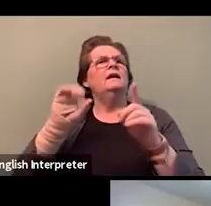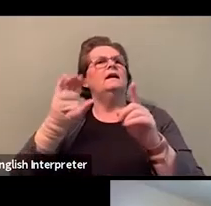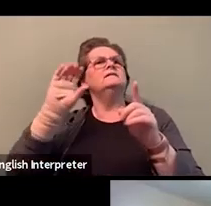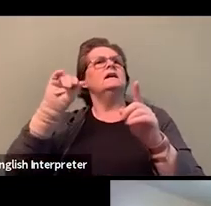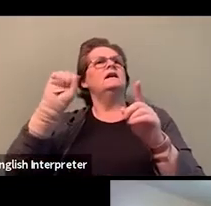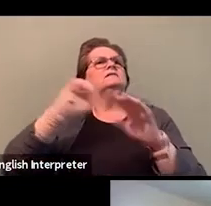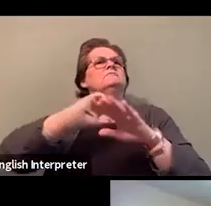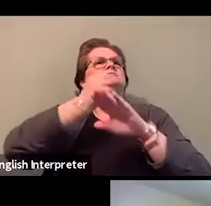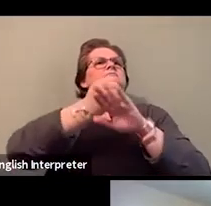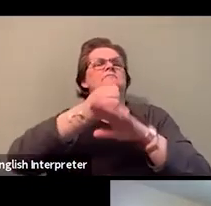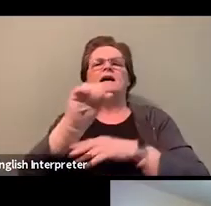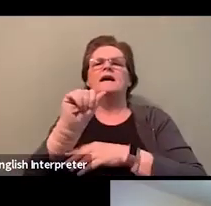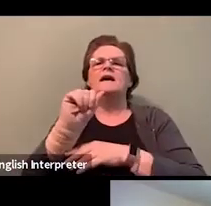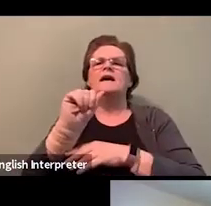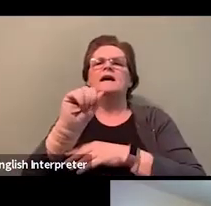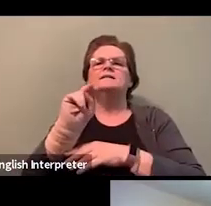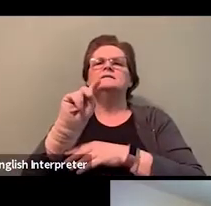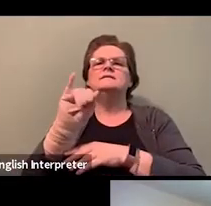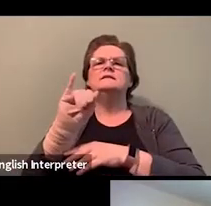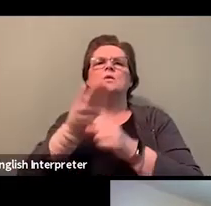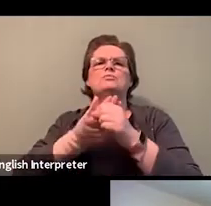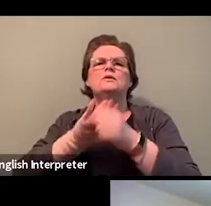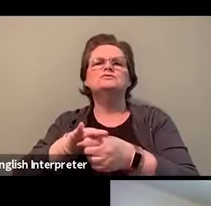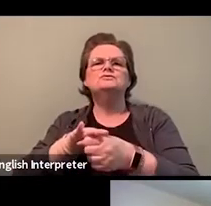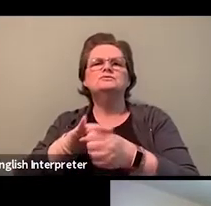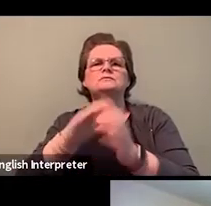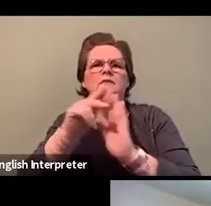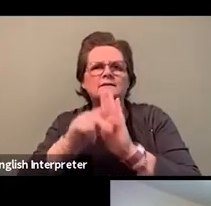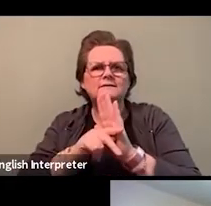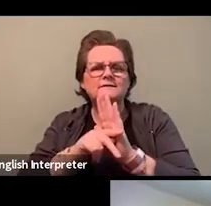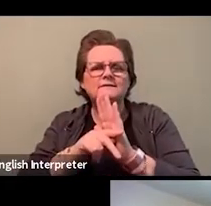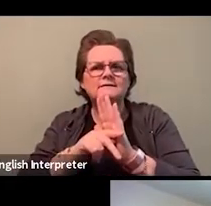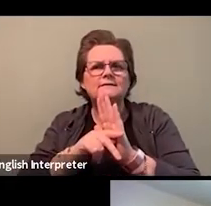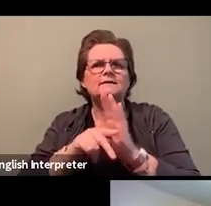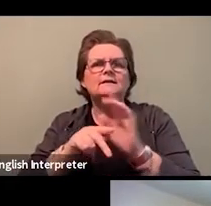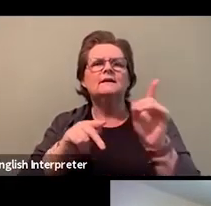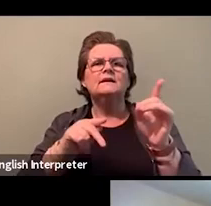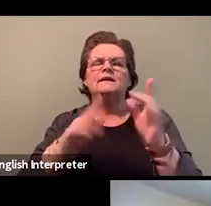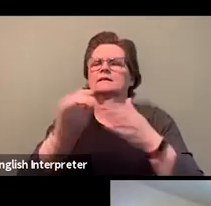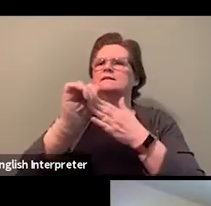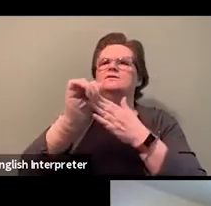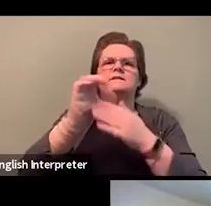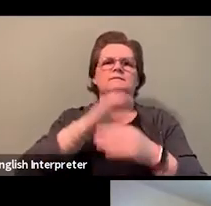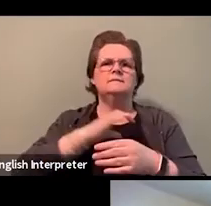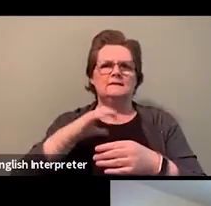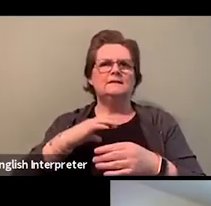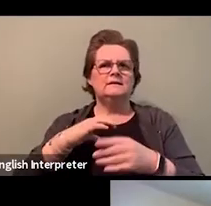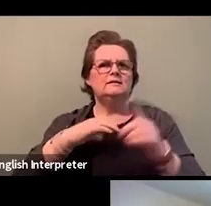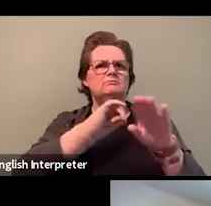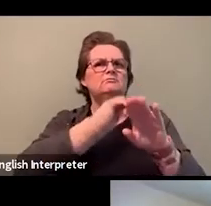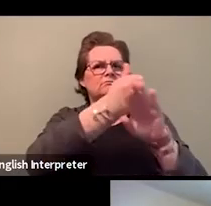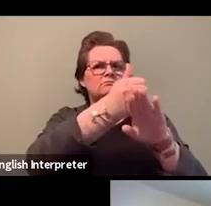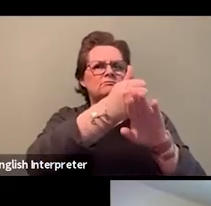to ensure the implementation of this policy. And being a president, I was co-chair of that committee